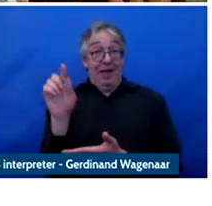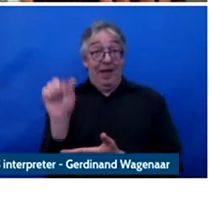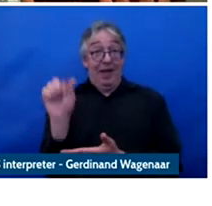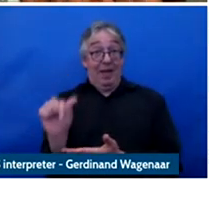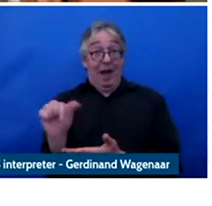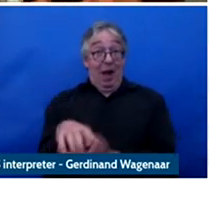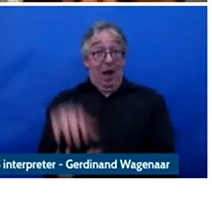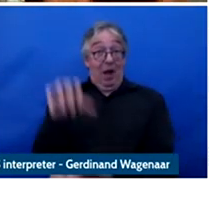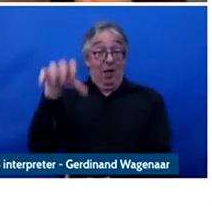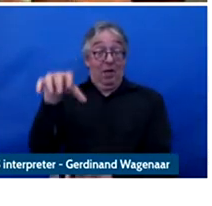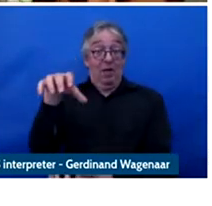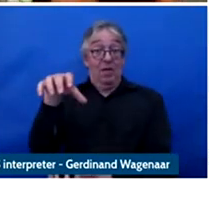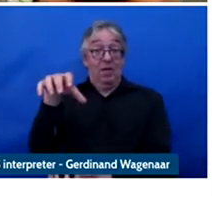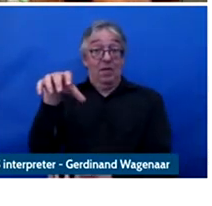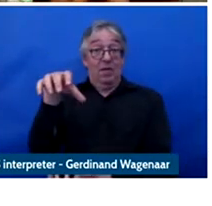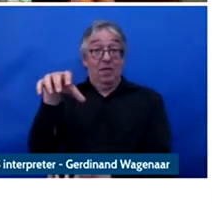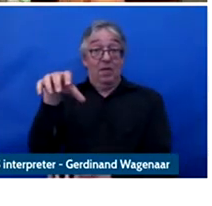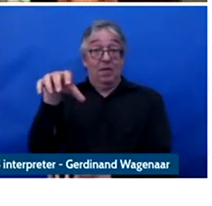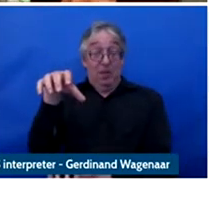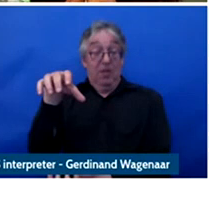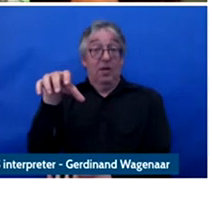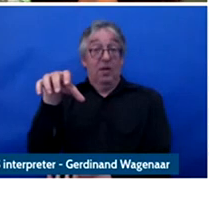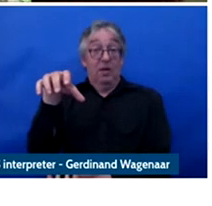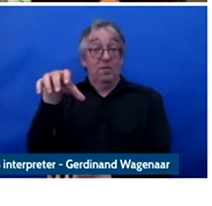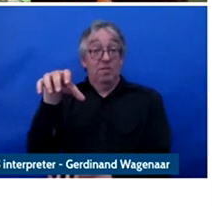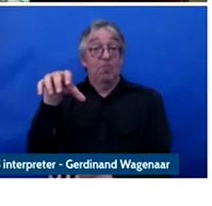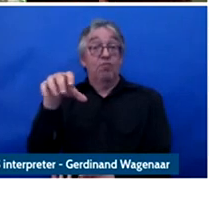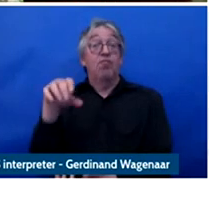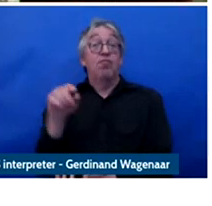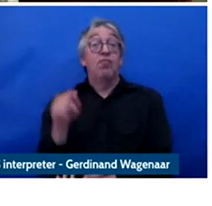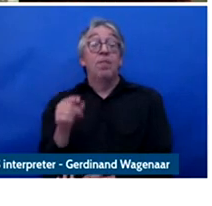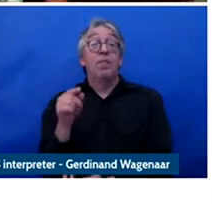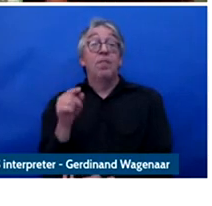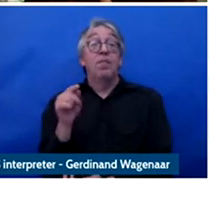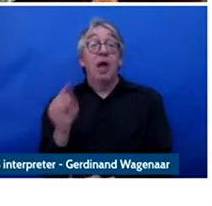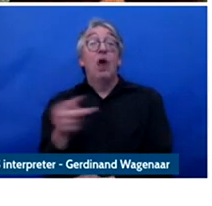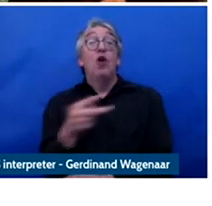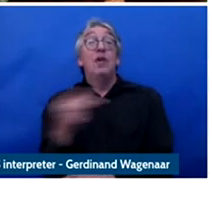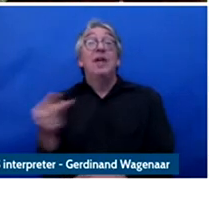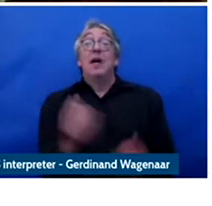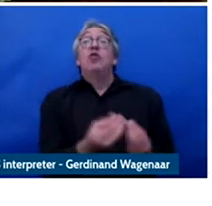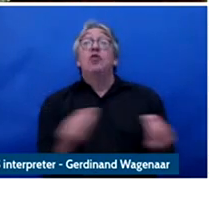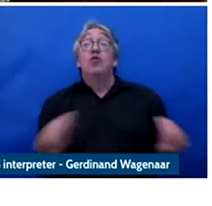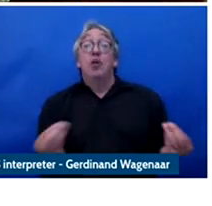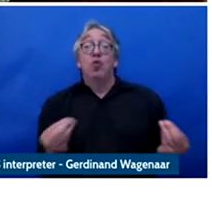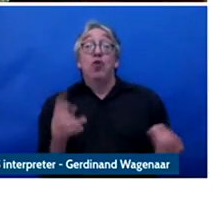of the child protection services, is children's talent and so to conclude